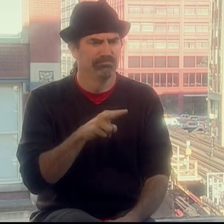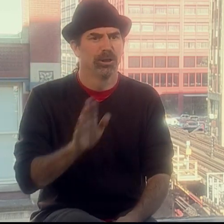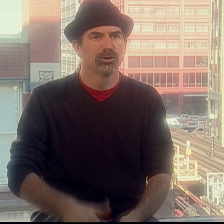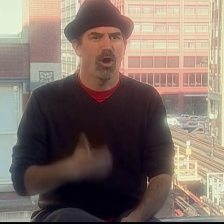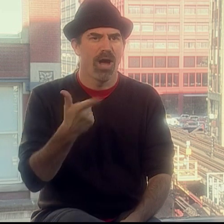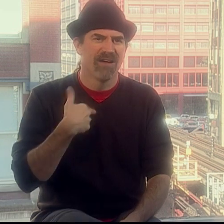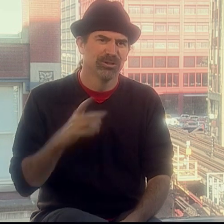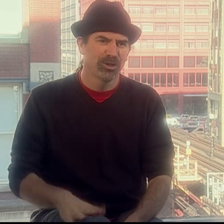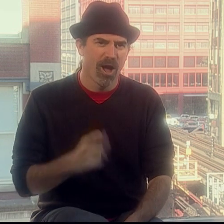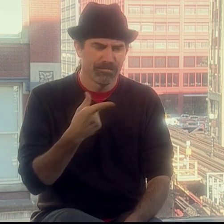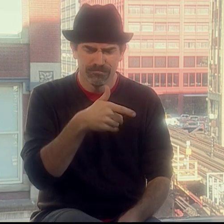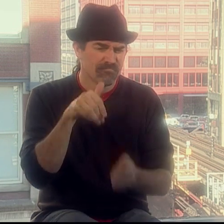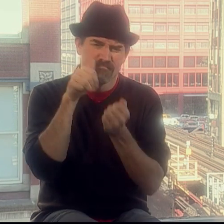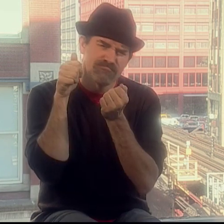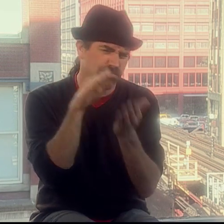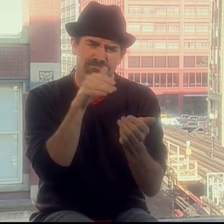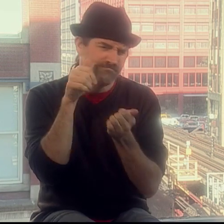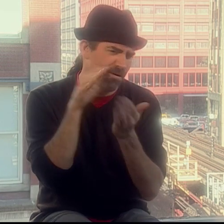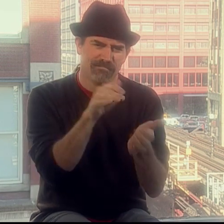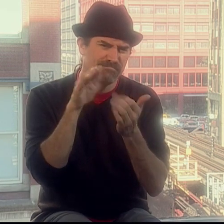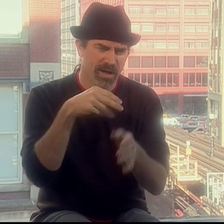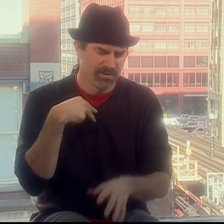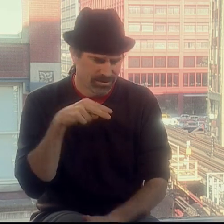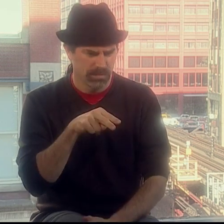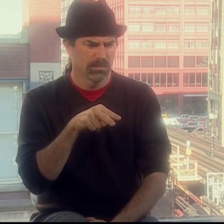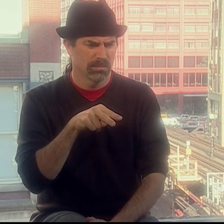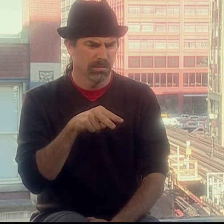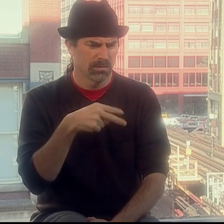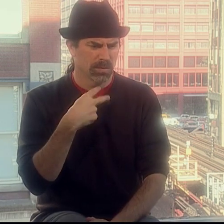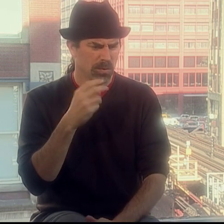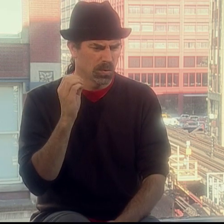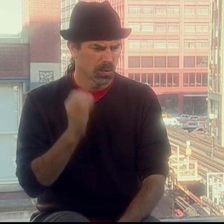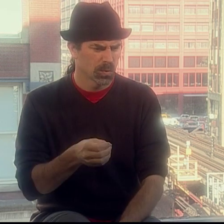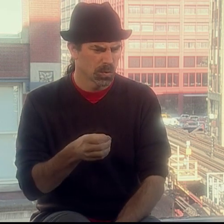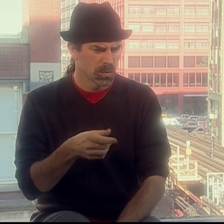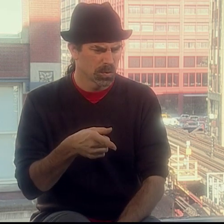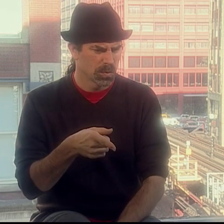I had a dog at the time and he's barking at me. Well, that seemed strange -